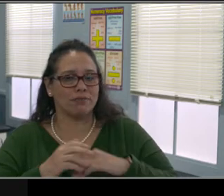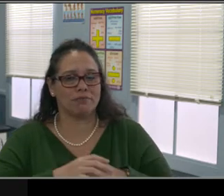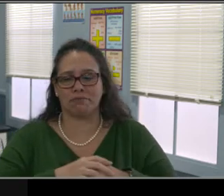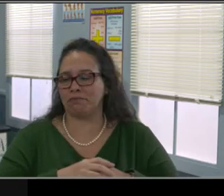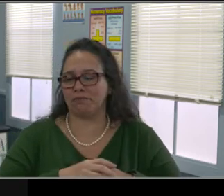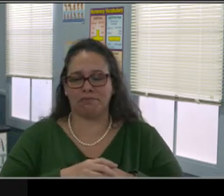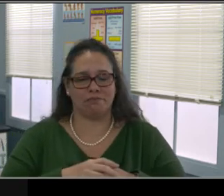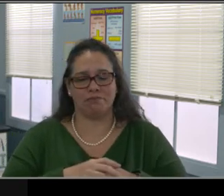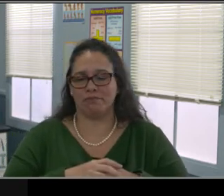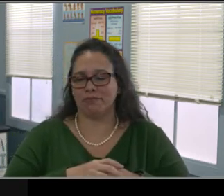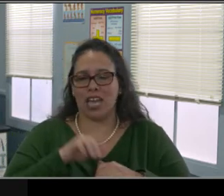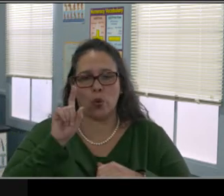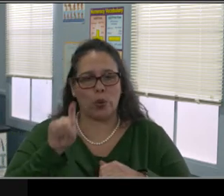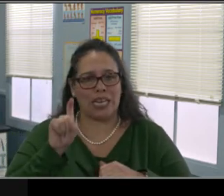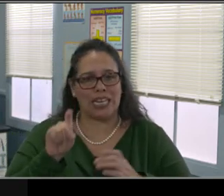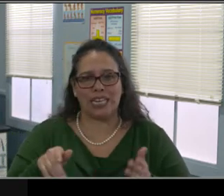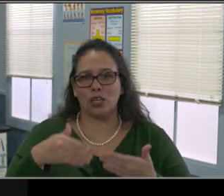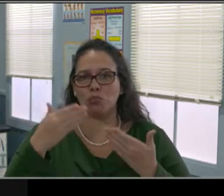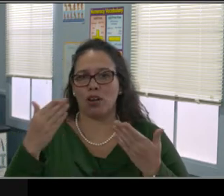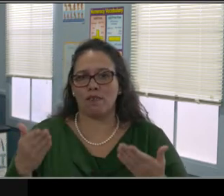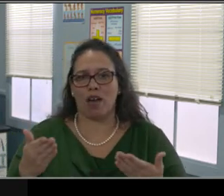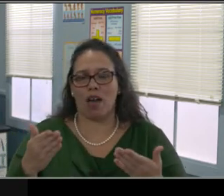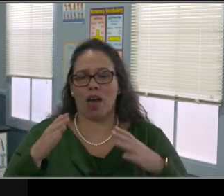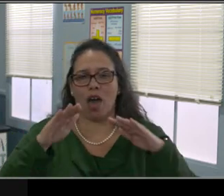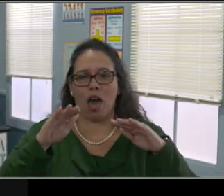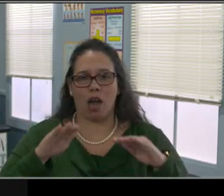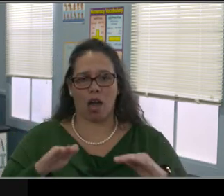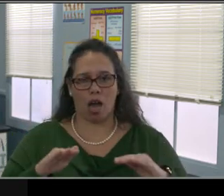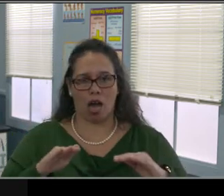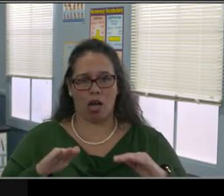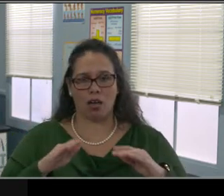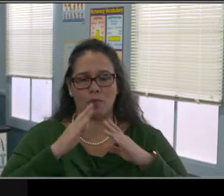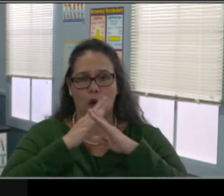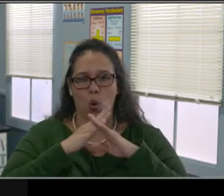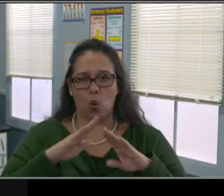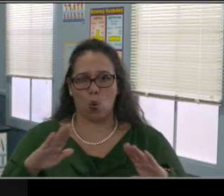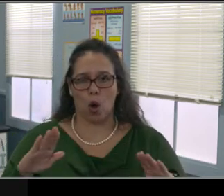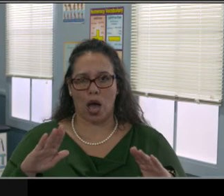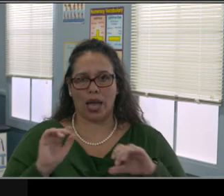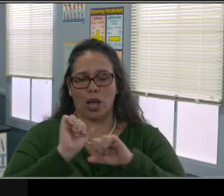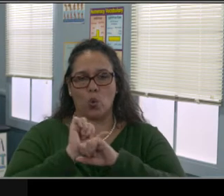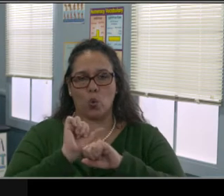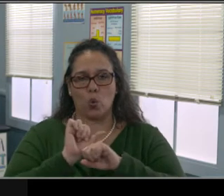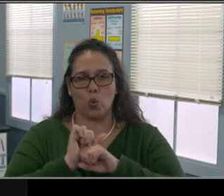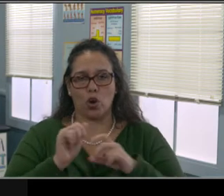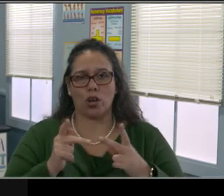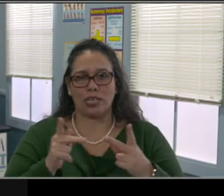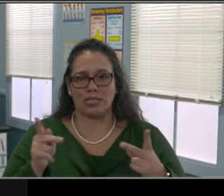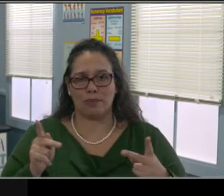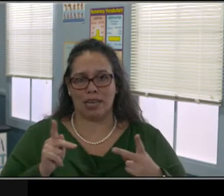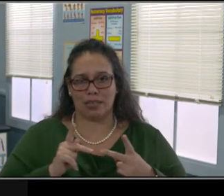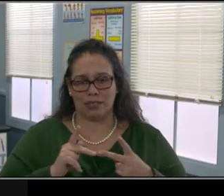Why is it important to listen to your children? First off to get a sense of how they're feeling during this time?